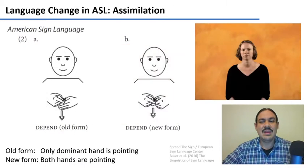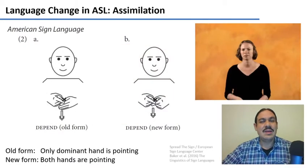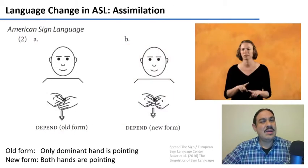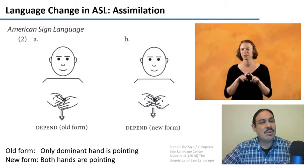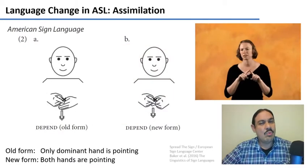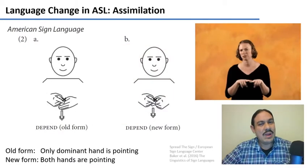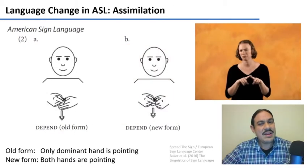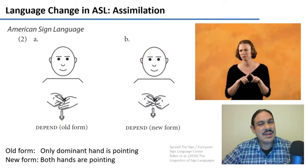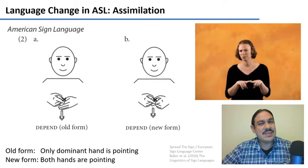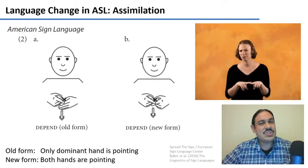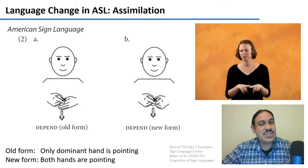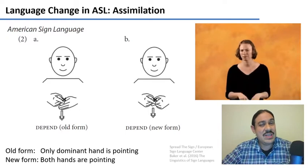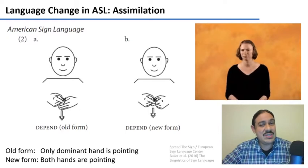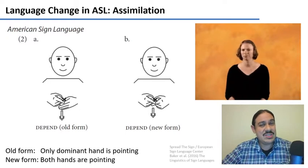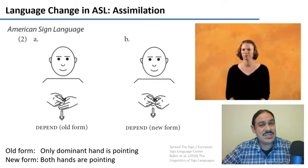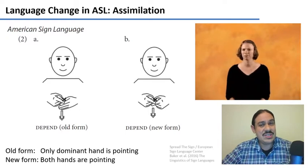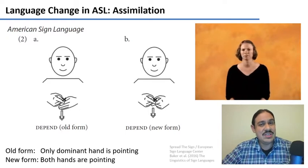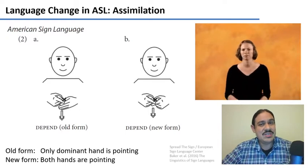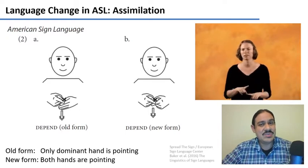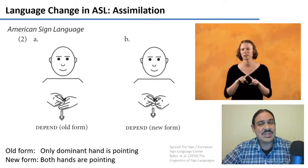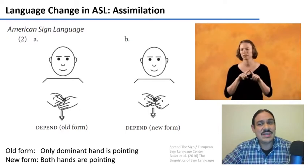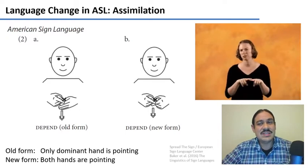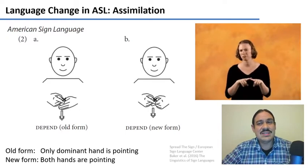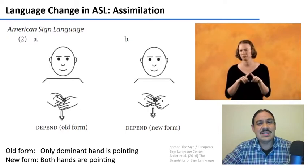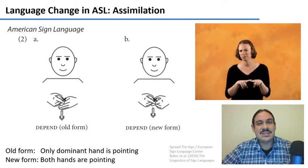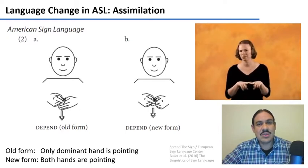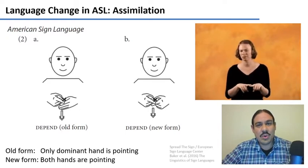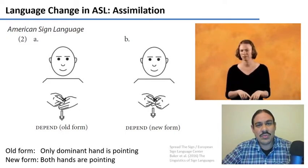phonetic assimilation this is the asl sign